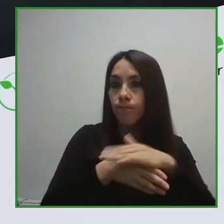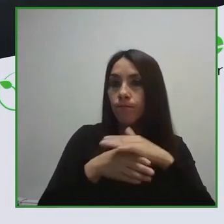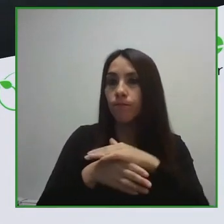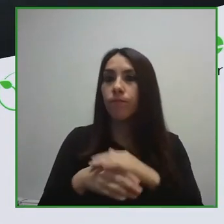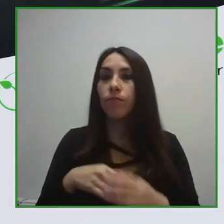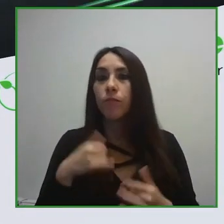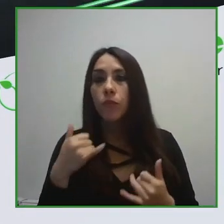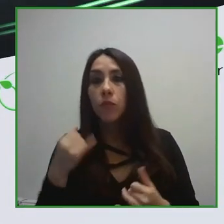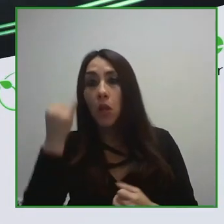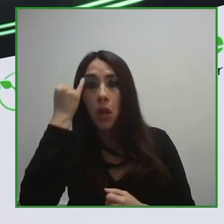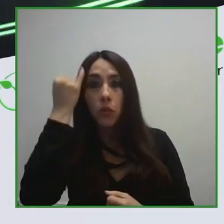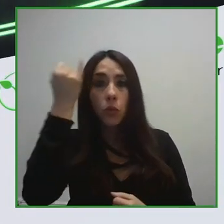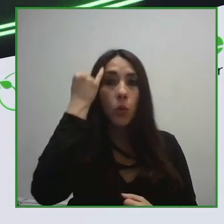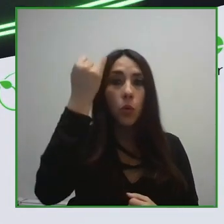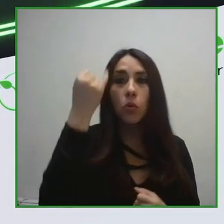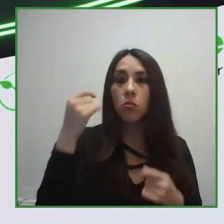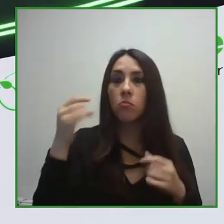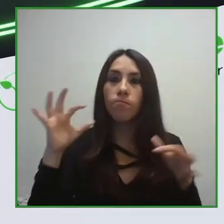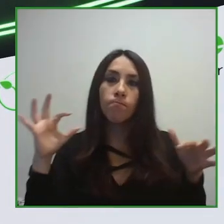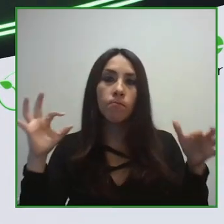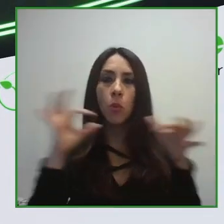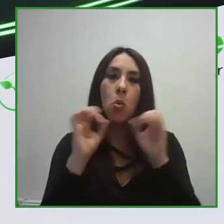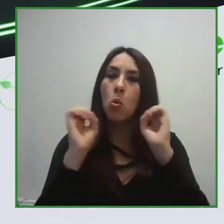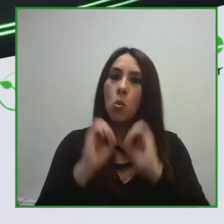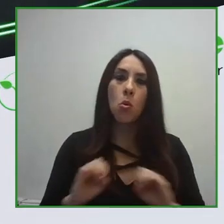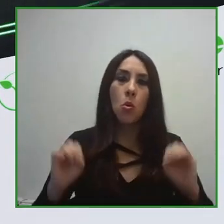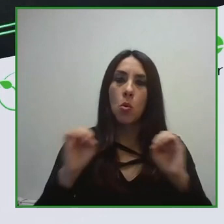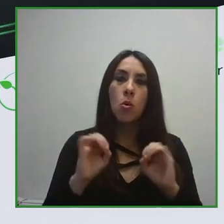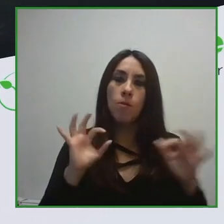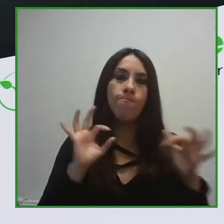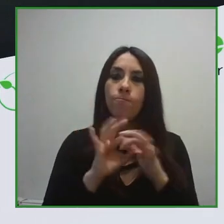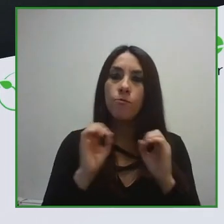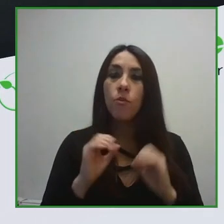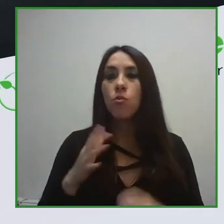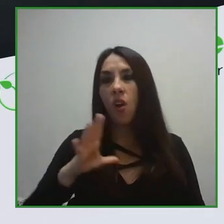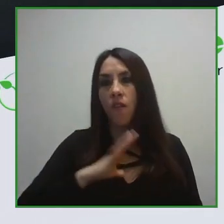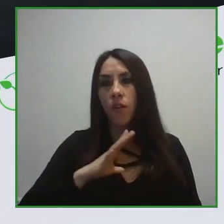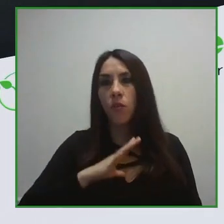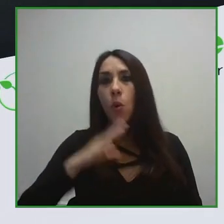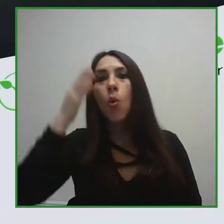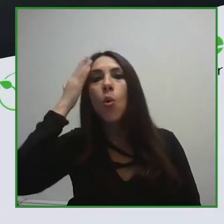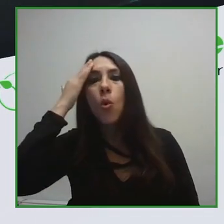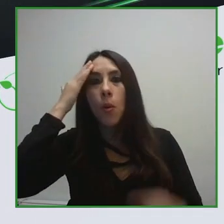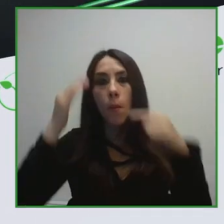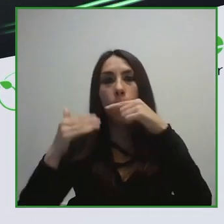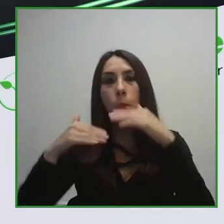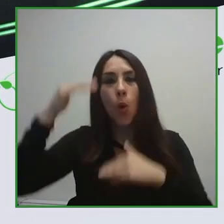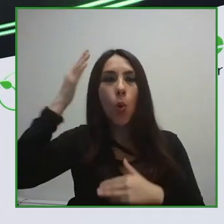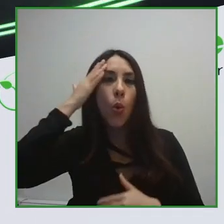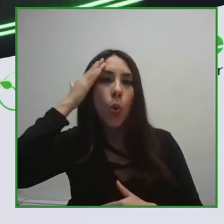do not communicate, and they do not create any kind of synergy due to the lack of knowledge and networks among them.